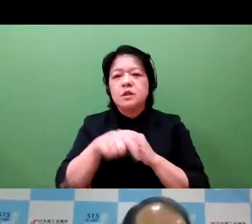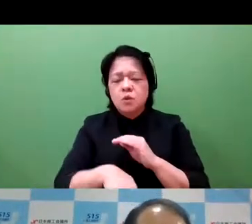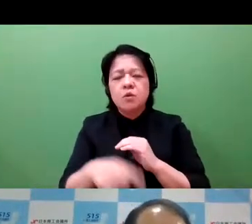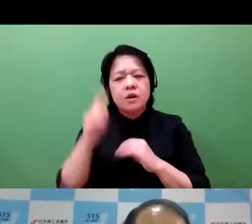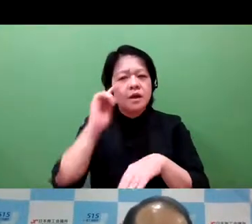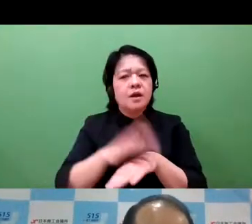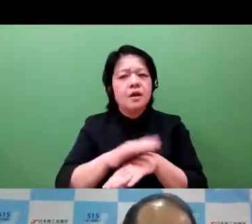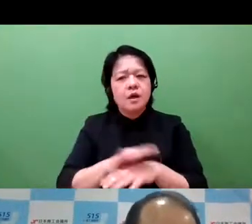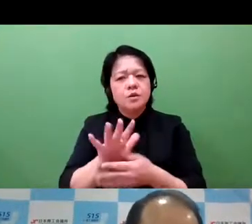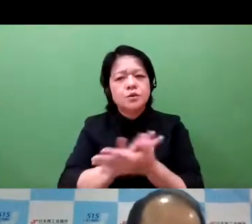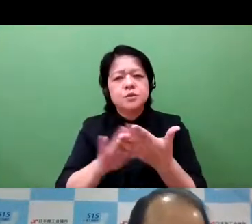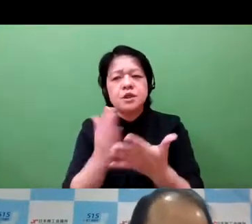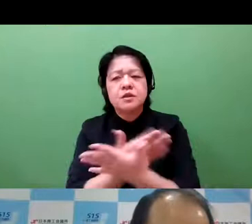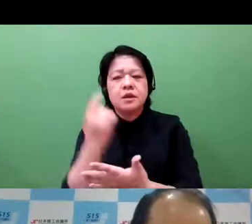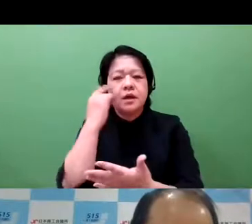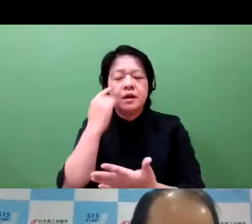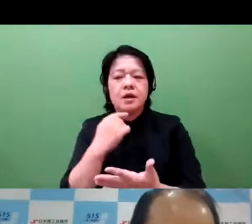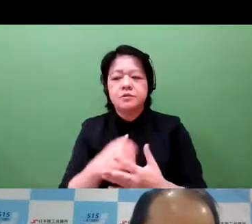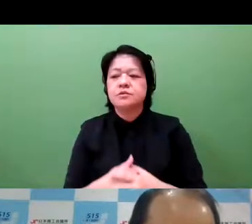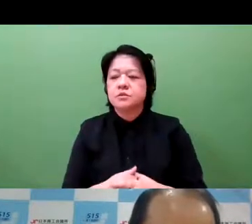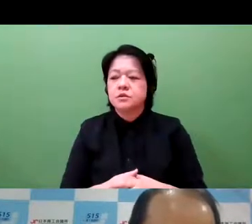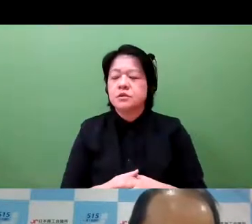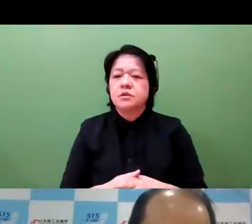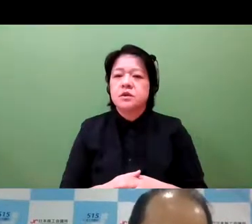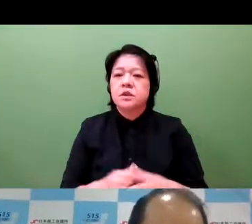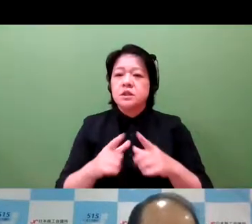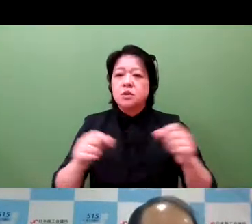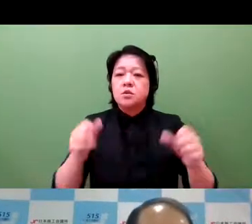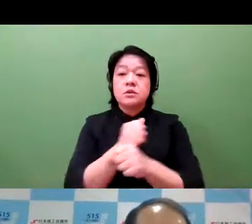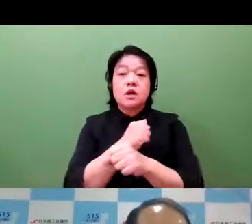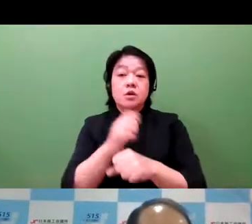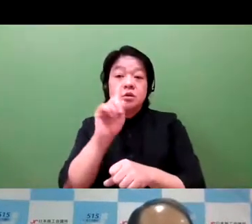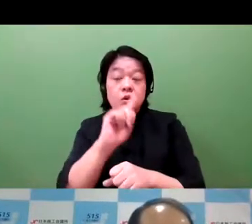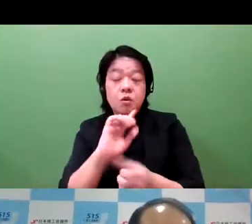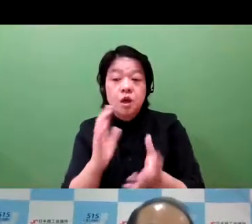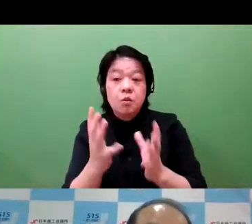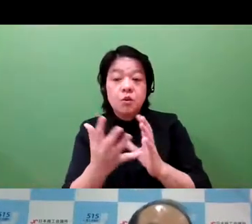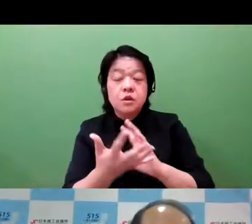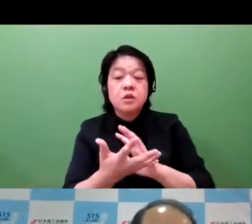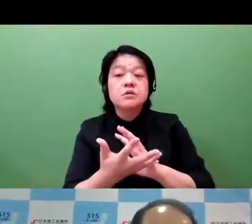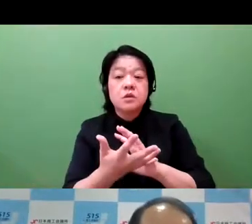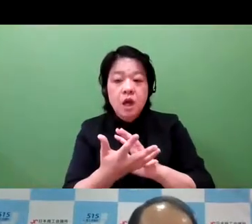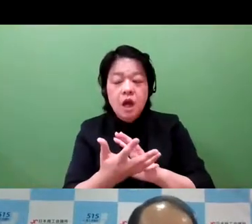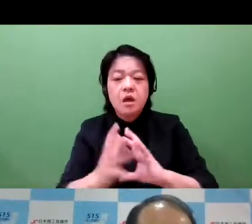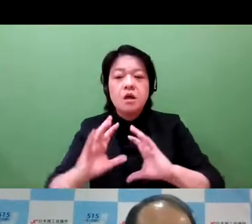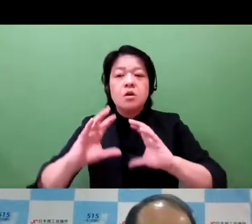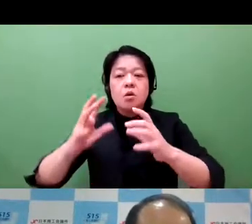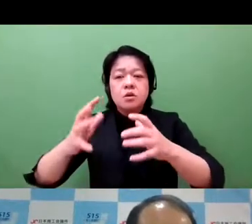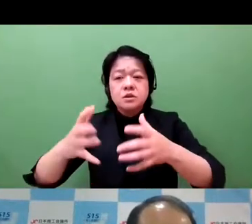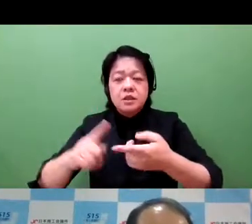They can no longer enjoy the spillover of manufacturing technology and also quality control management skills from the major companies.